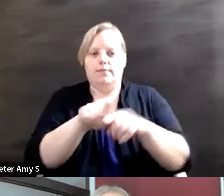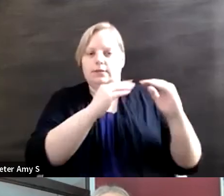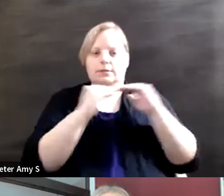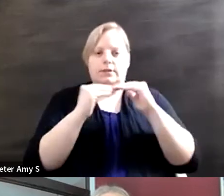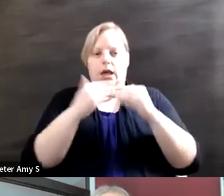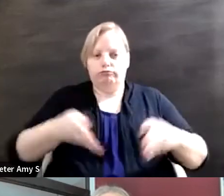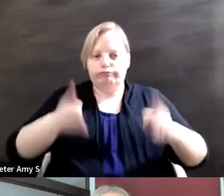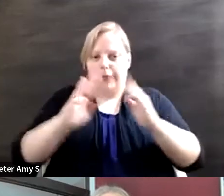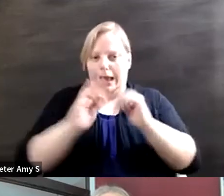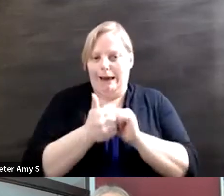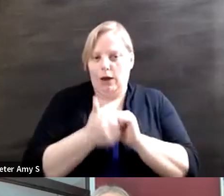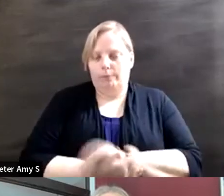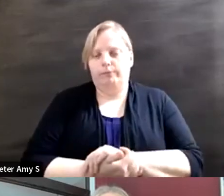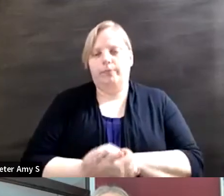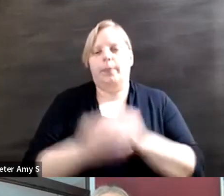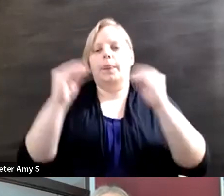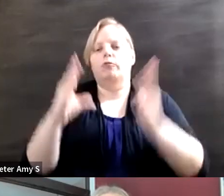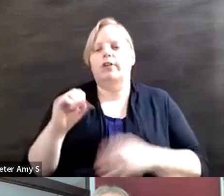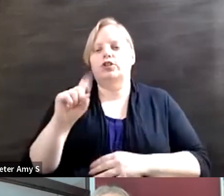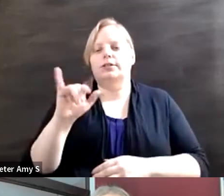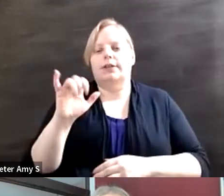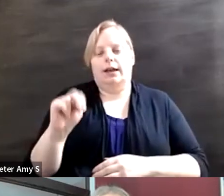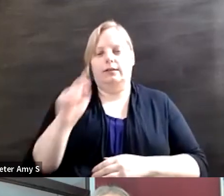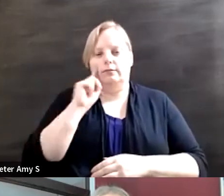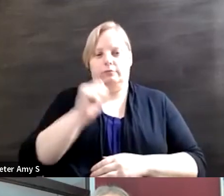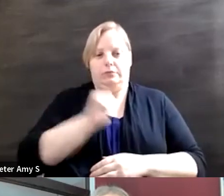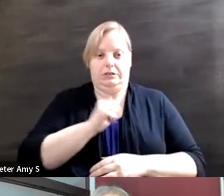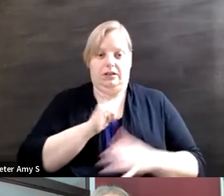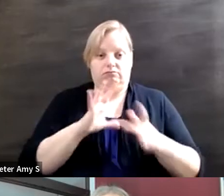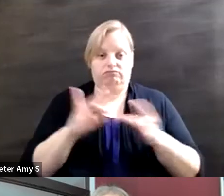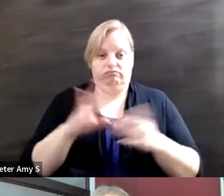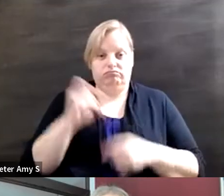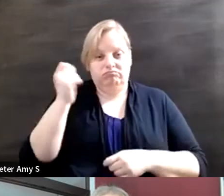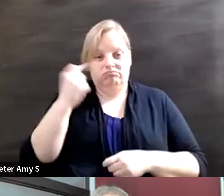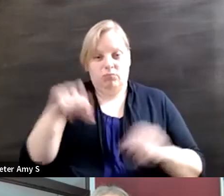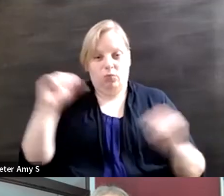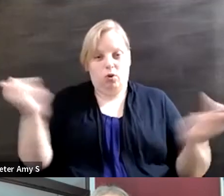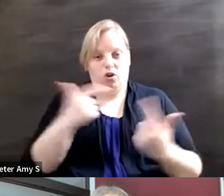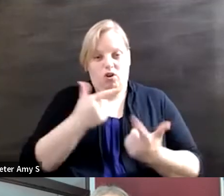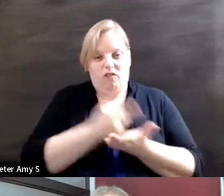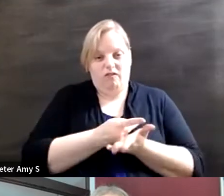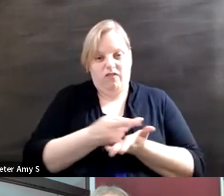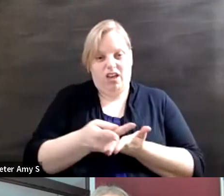Well you know I'll speak only for myself and say we all fail at being adequately representative